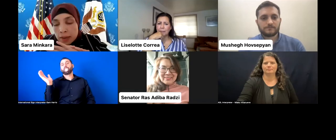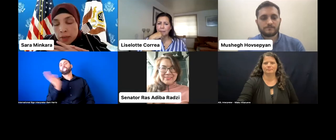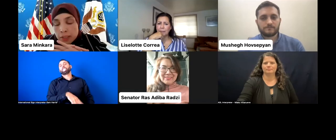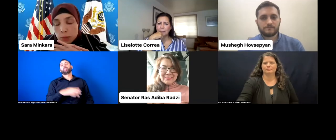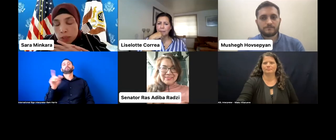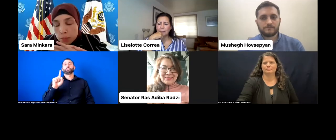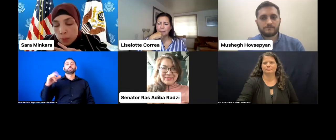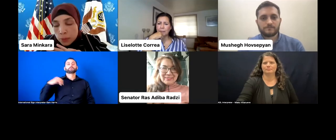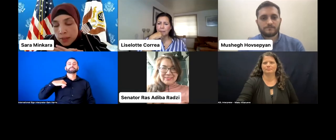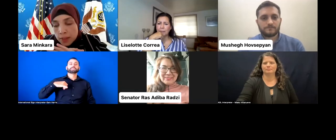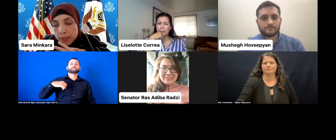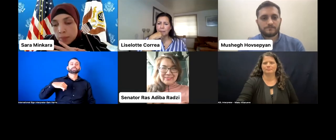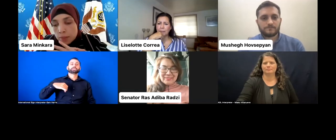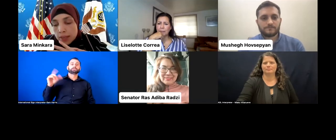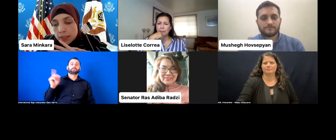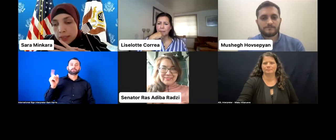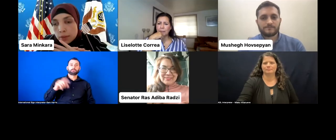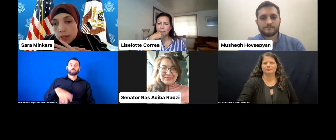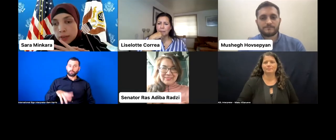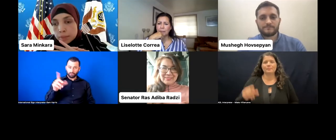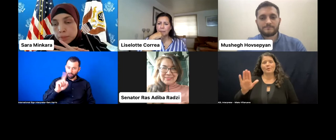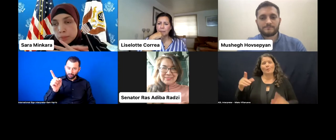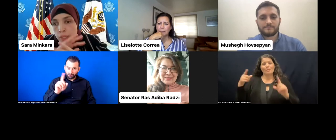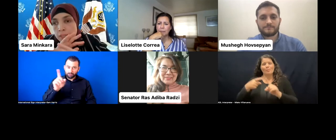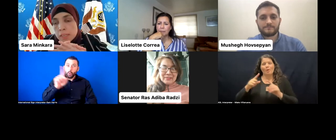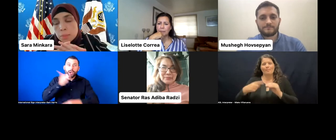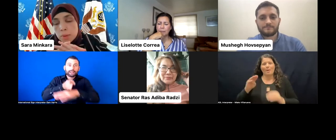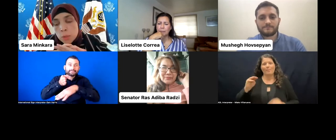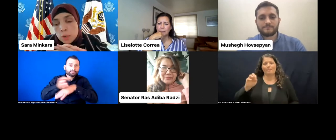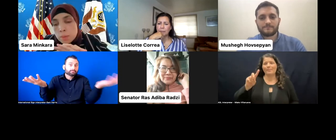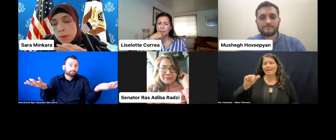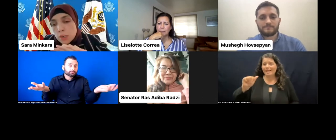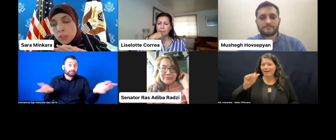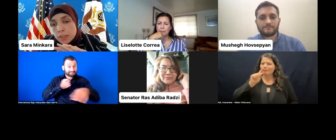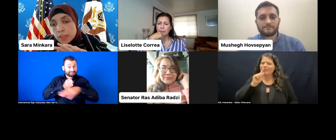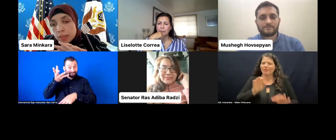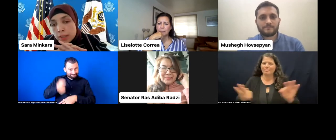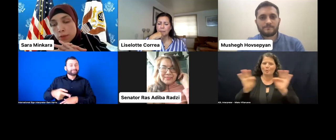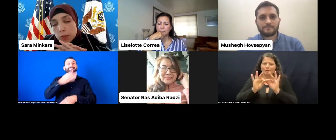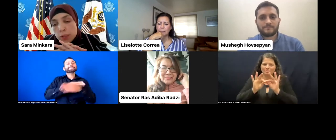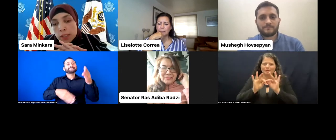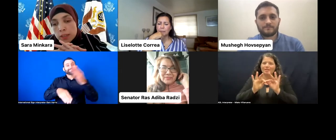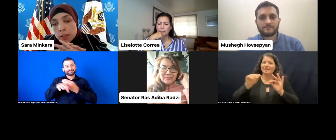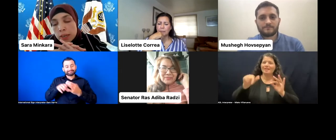it's a really important point. And this is something that even in the State Department, one of our priorities is focusing on narrative change.